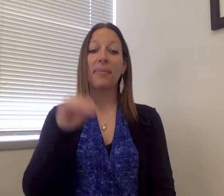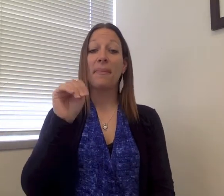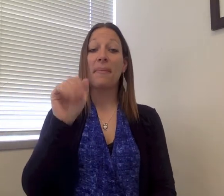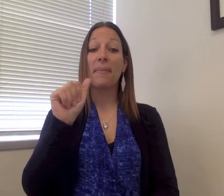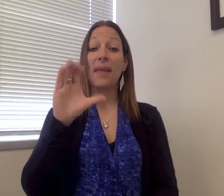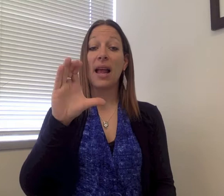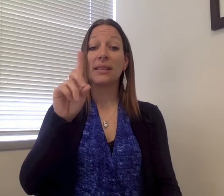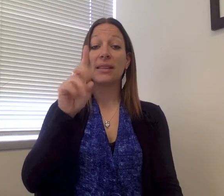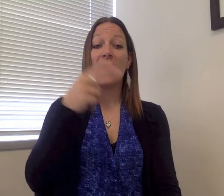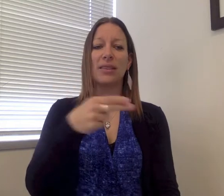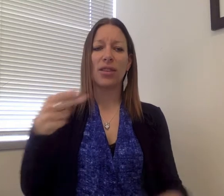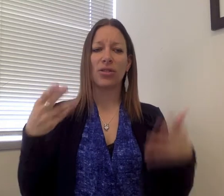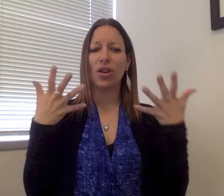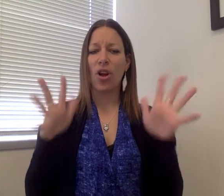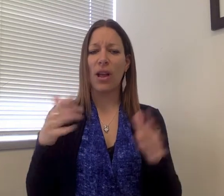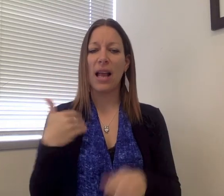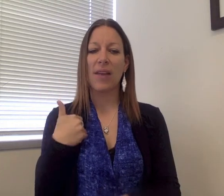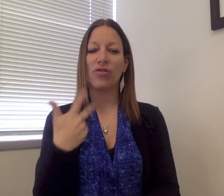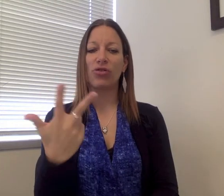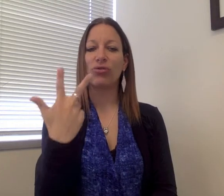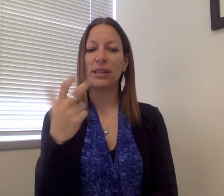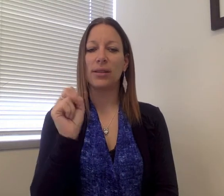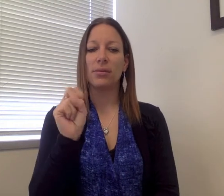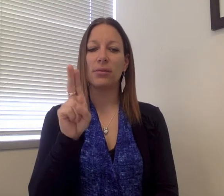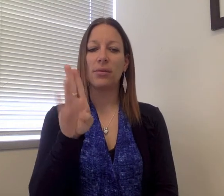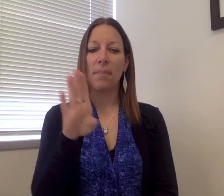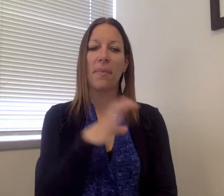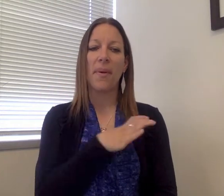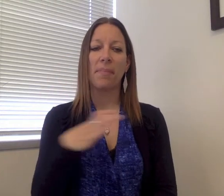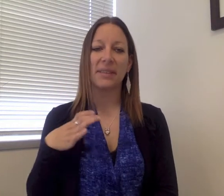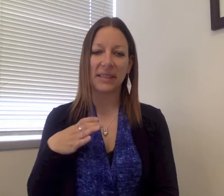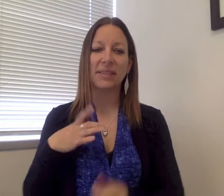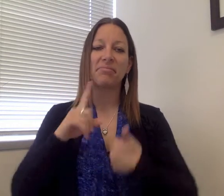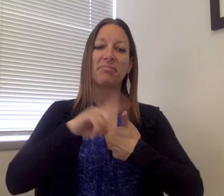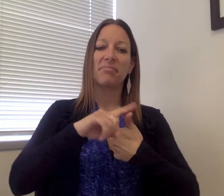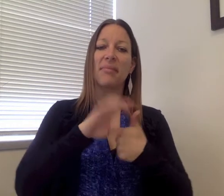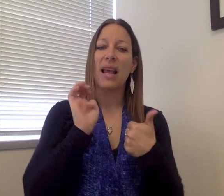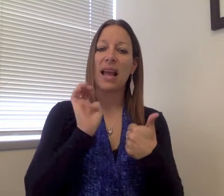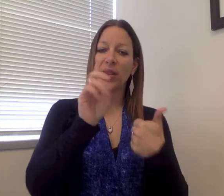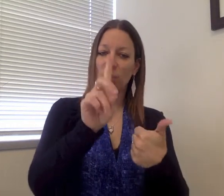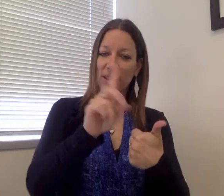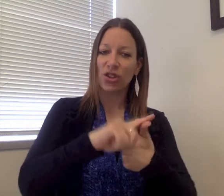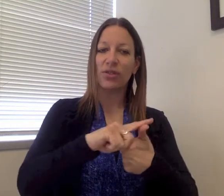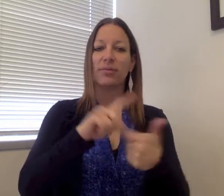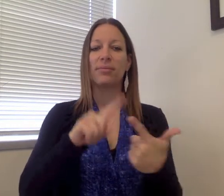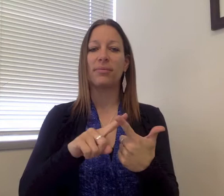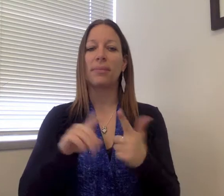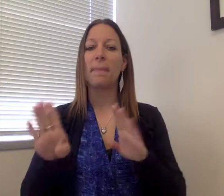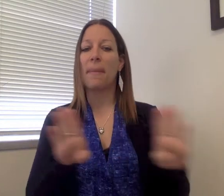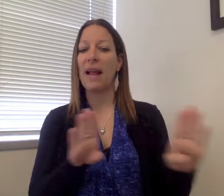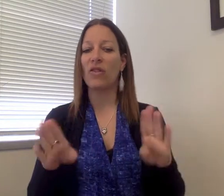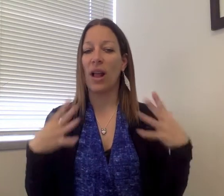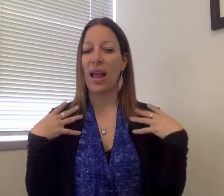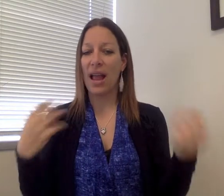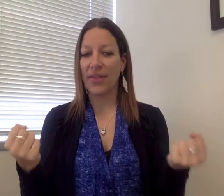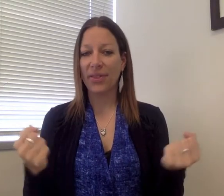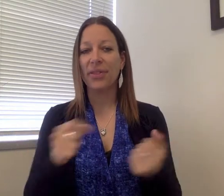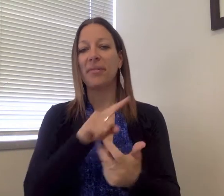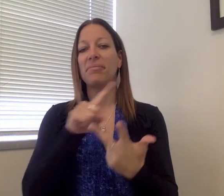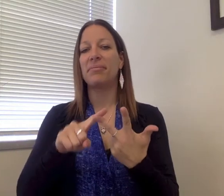The council already has three subcommittees: education, behavioral health, and communication